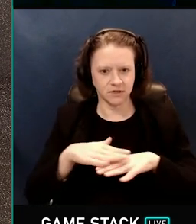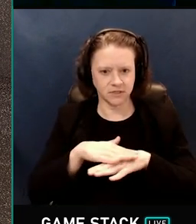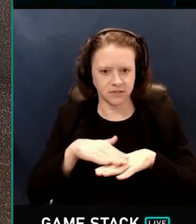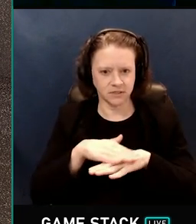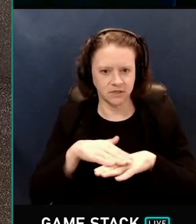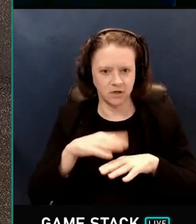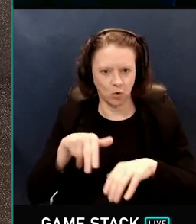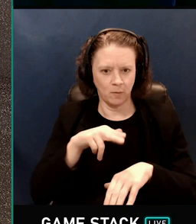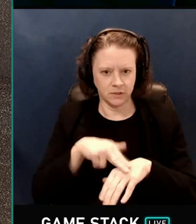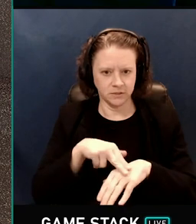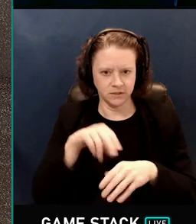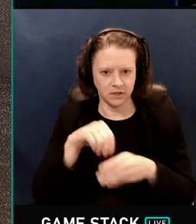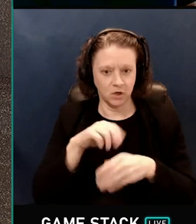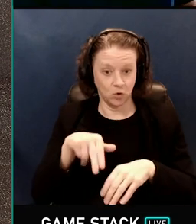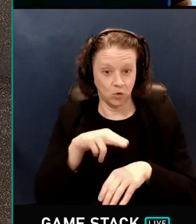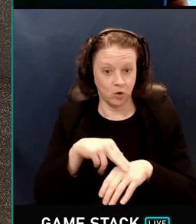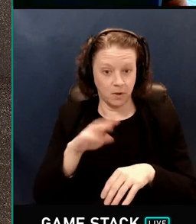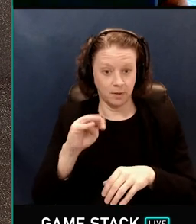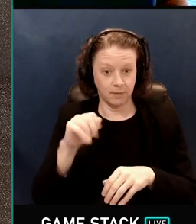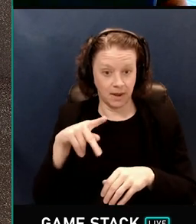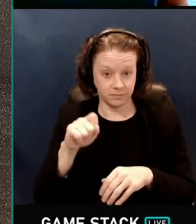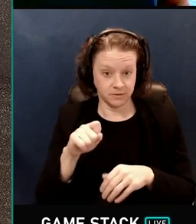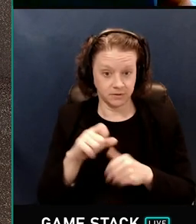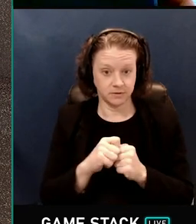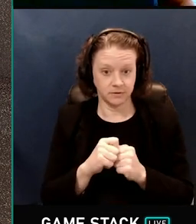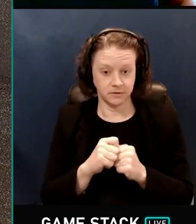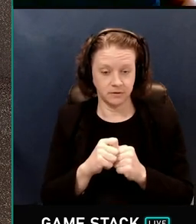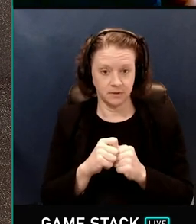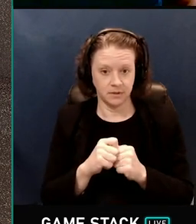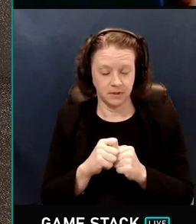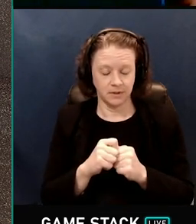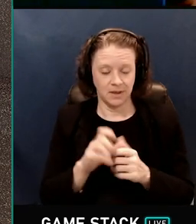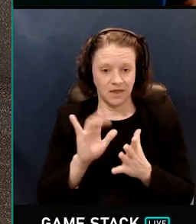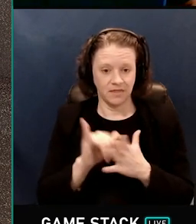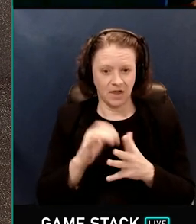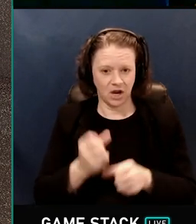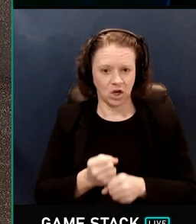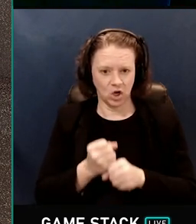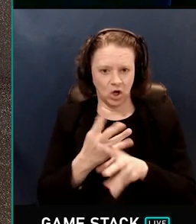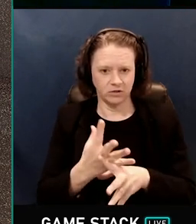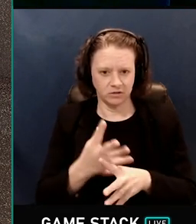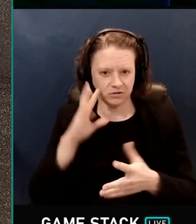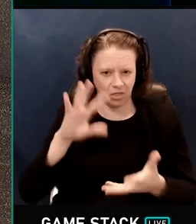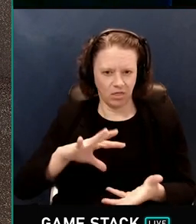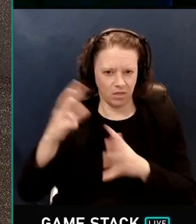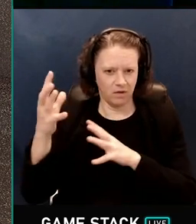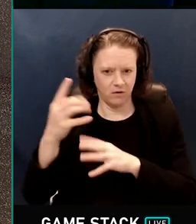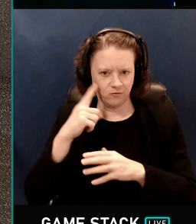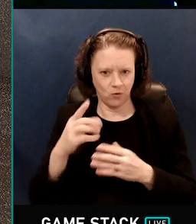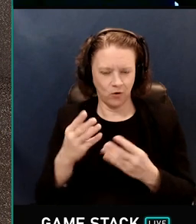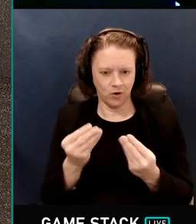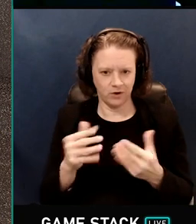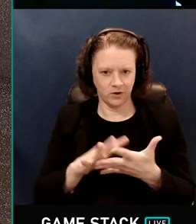in normal maps. And these present a discontinuity for the denoiser.